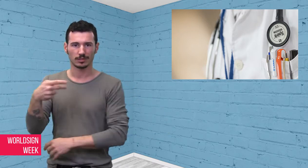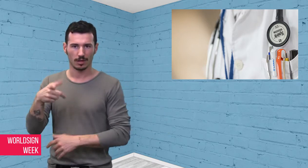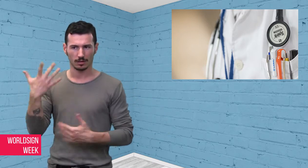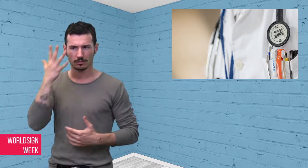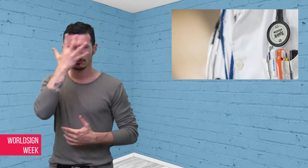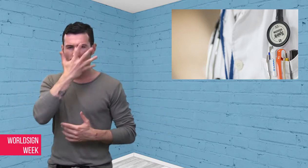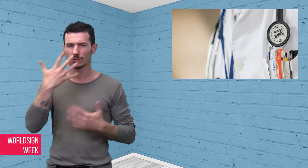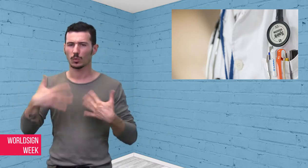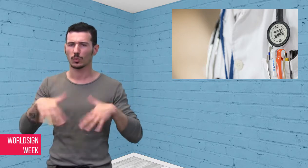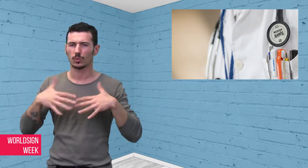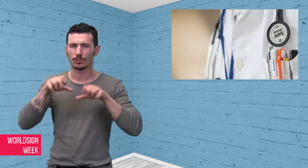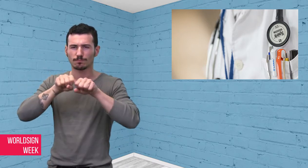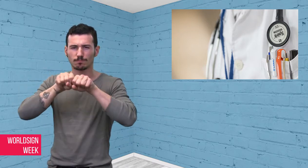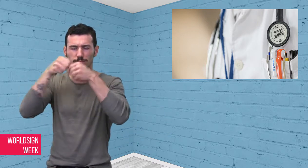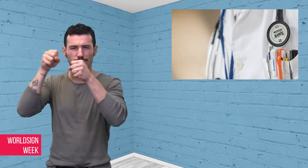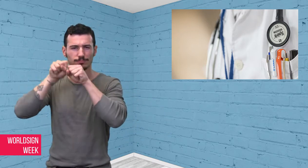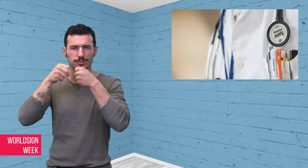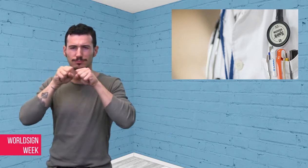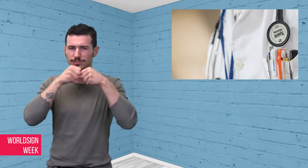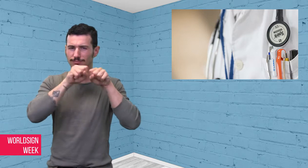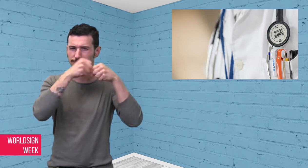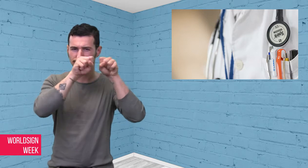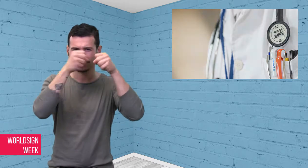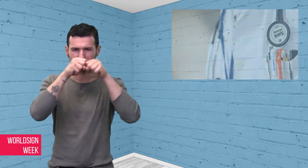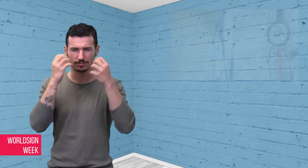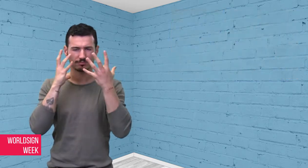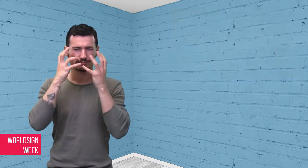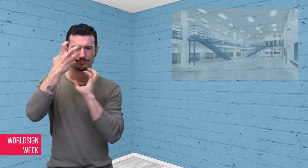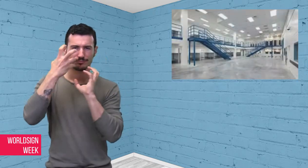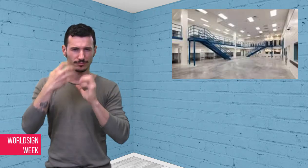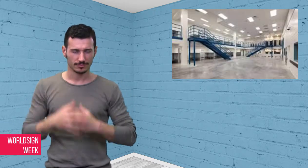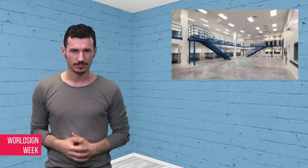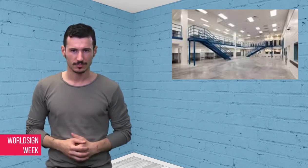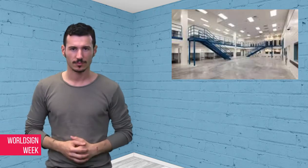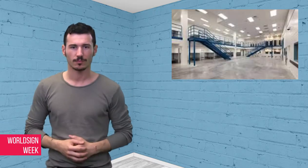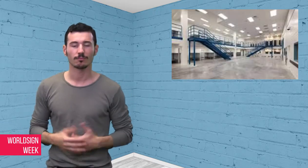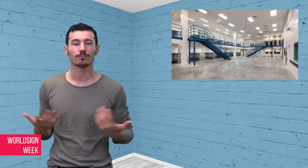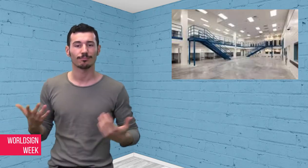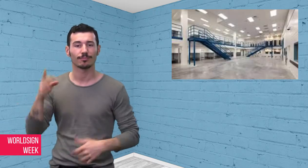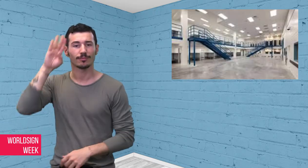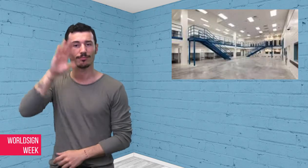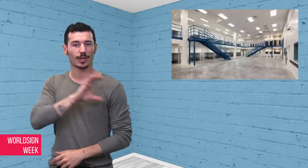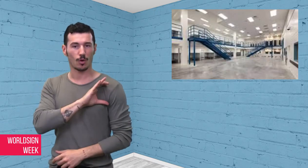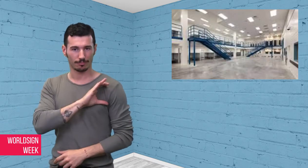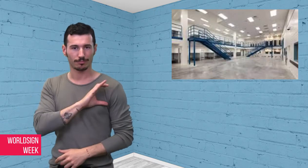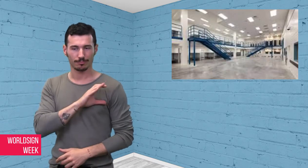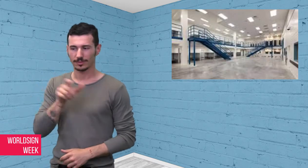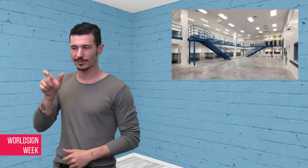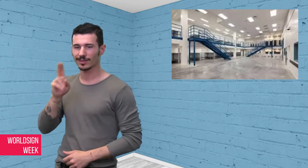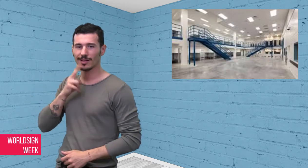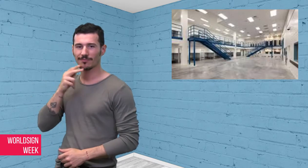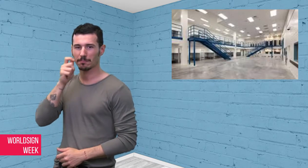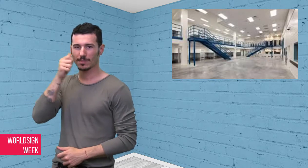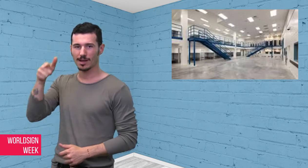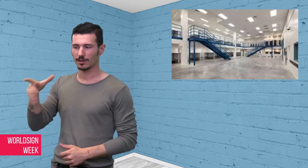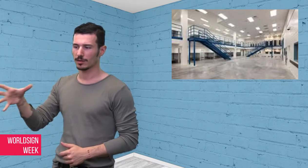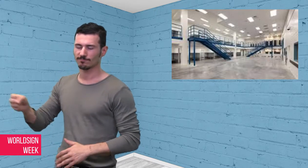arrested Poole and charged him with attempted first degree murder. He is